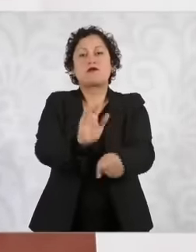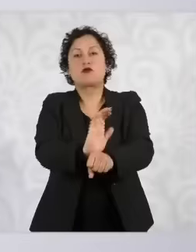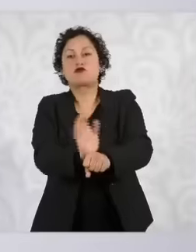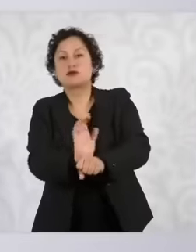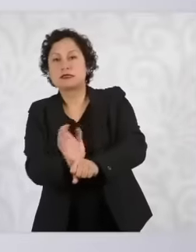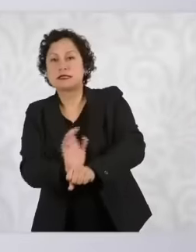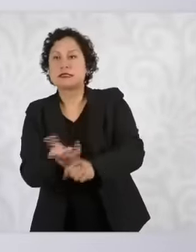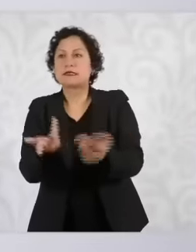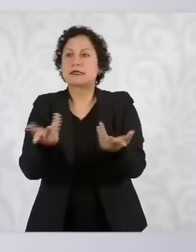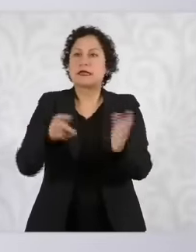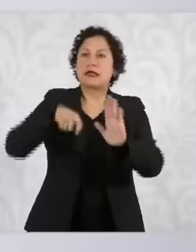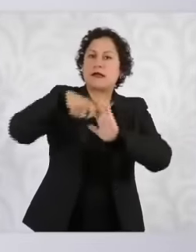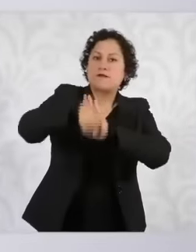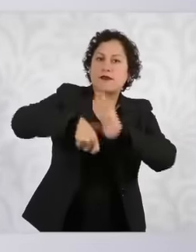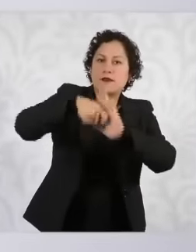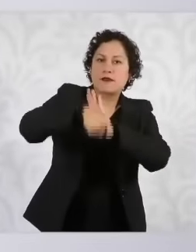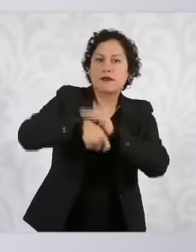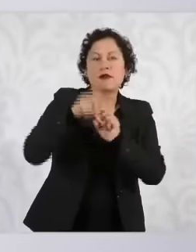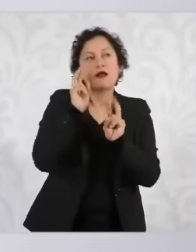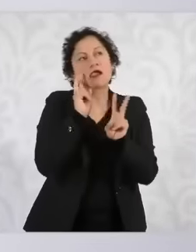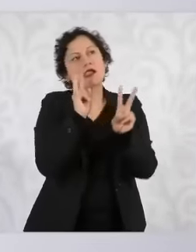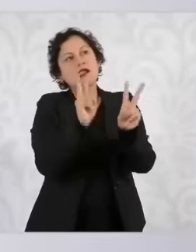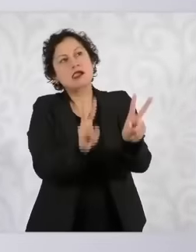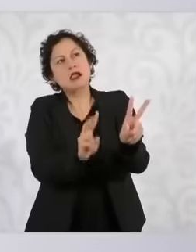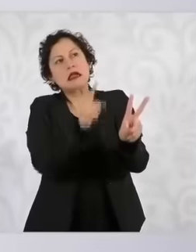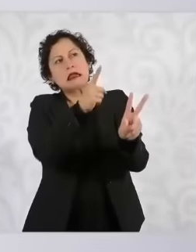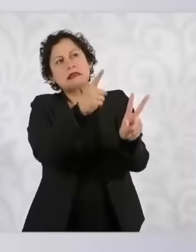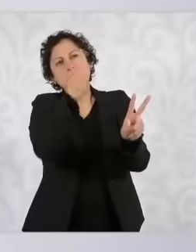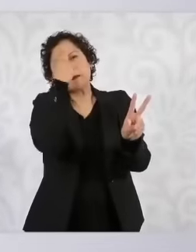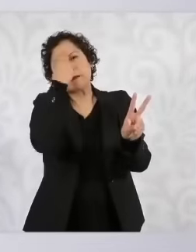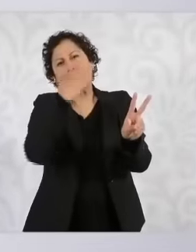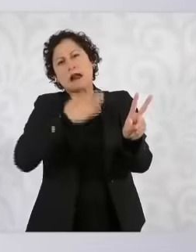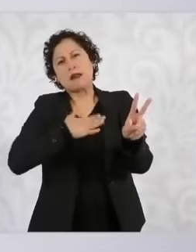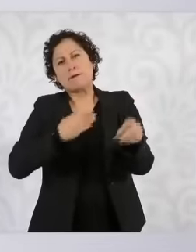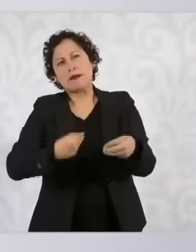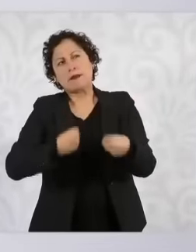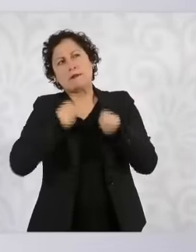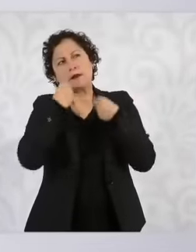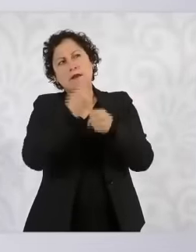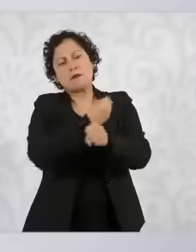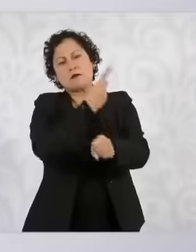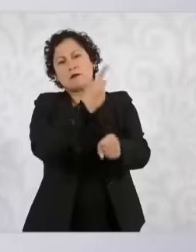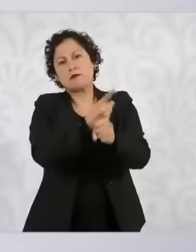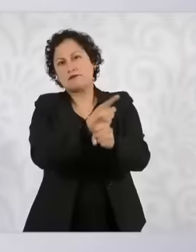life option, crime is not a death option, crime organized, what